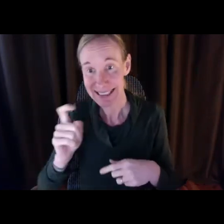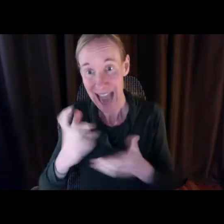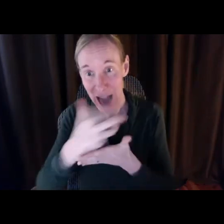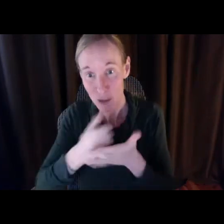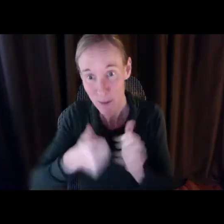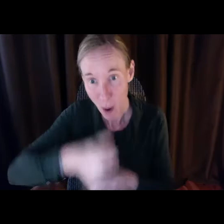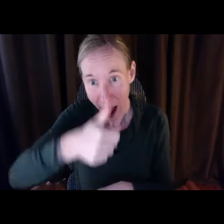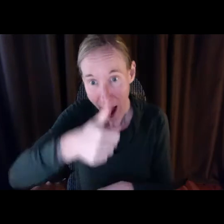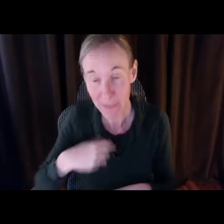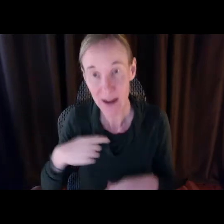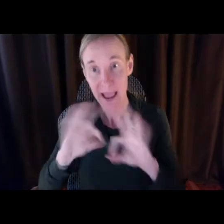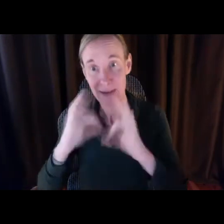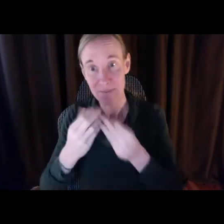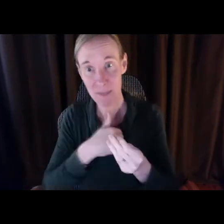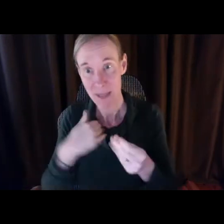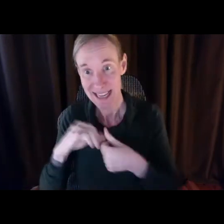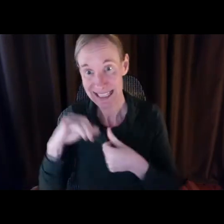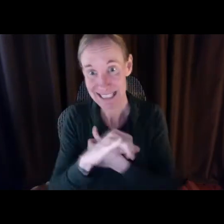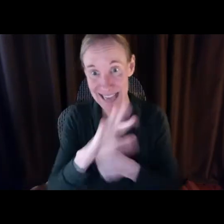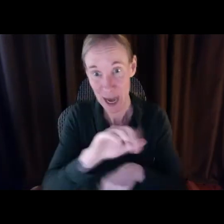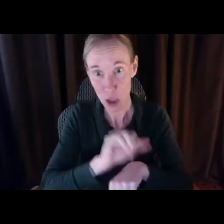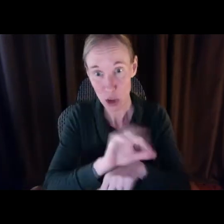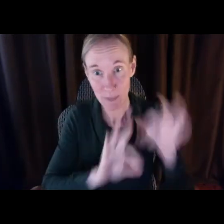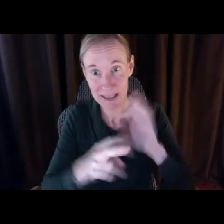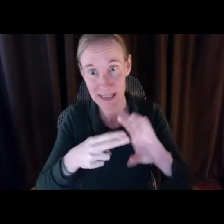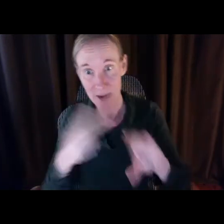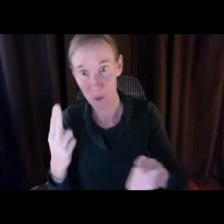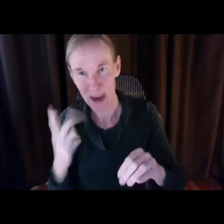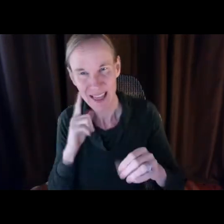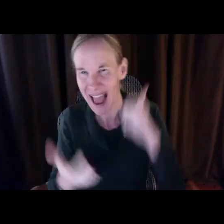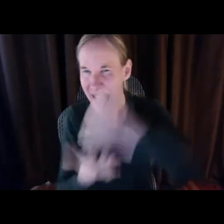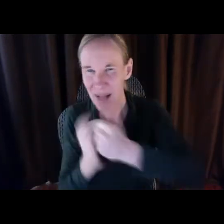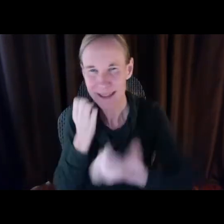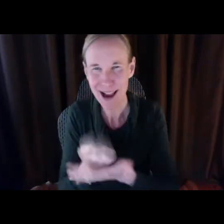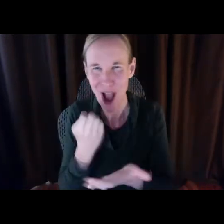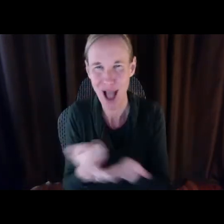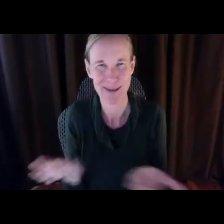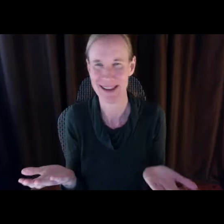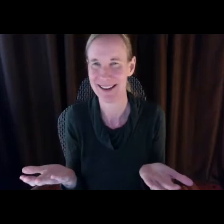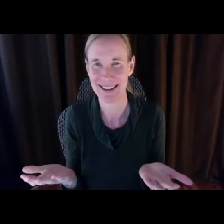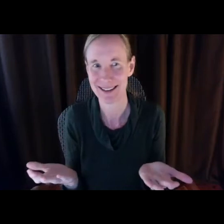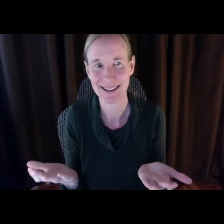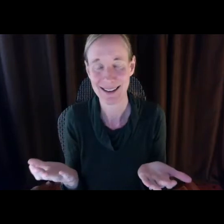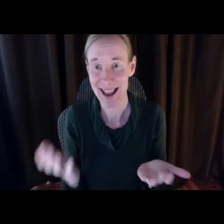public assistance costs and gains tax revenue. When family members can stay in their jobs instead of quitting